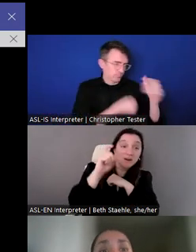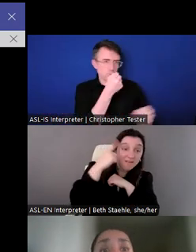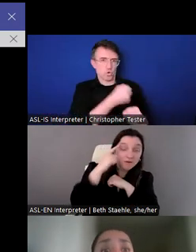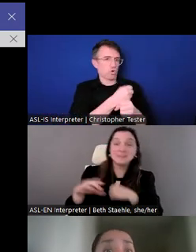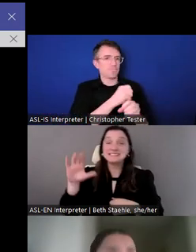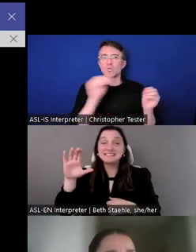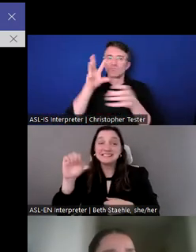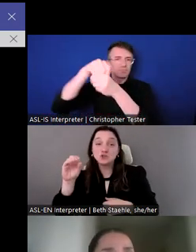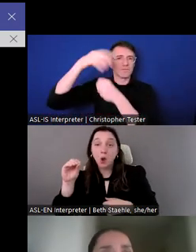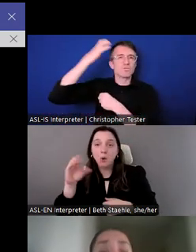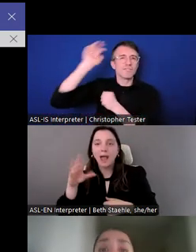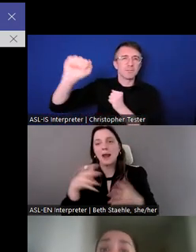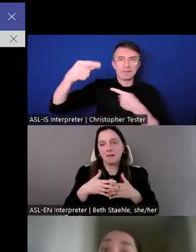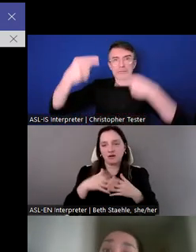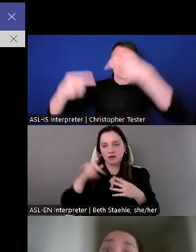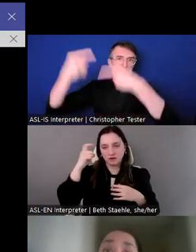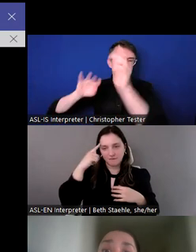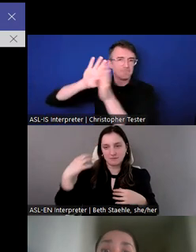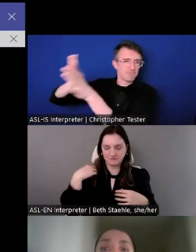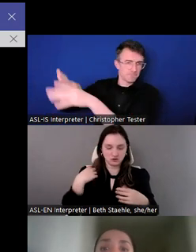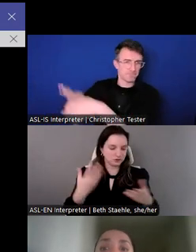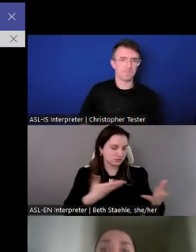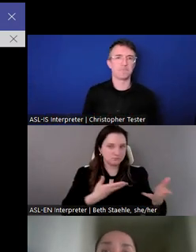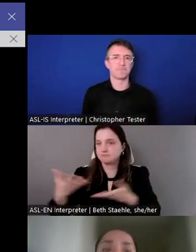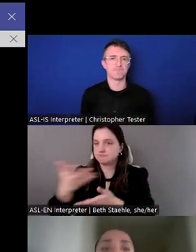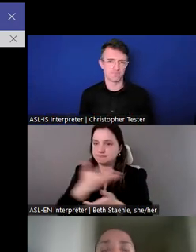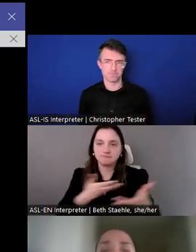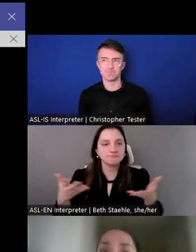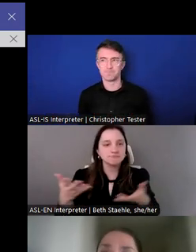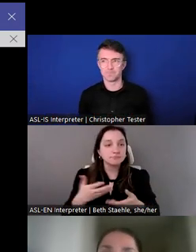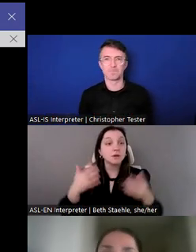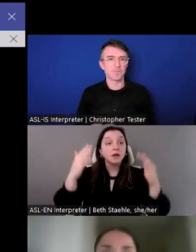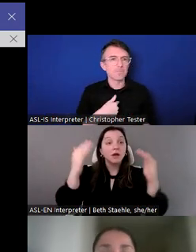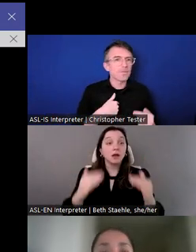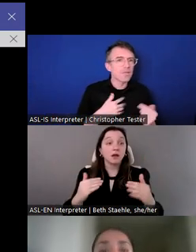We work in conflict zones at the community level and with national and regional governments,